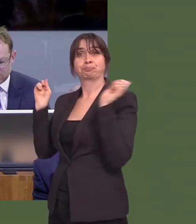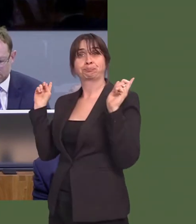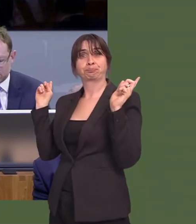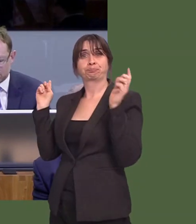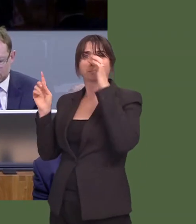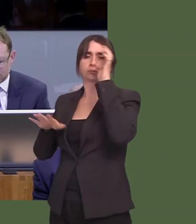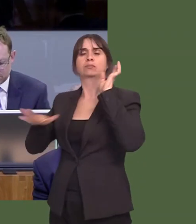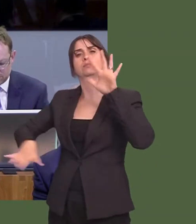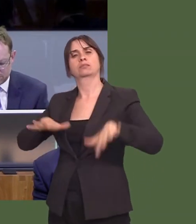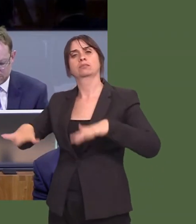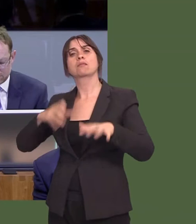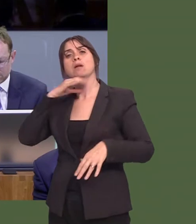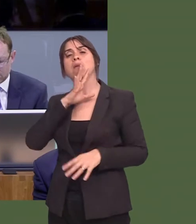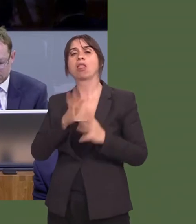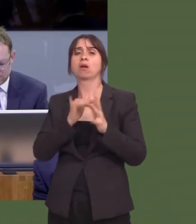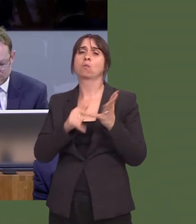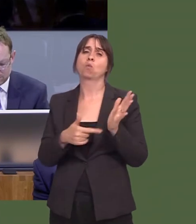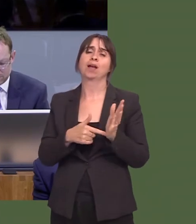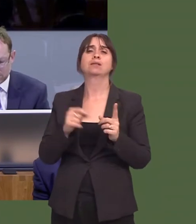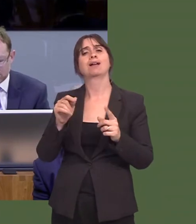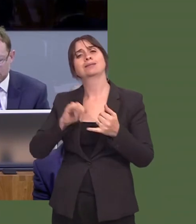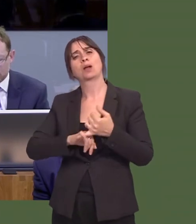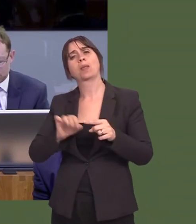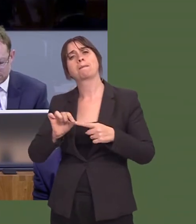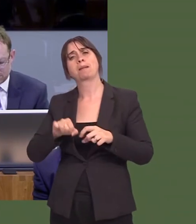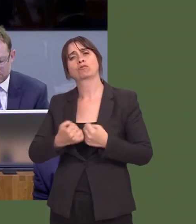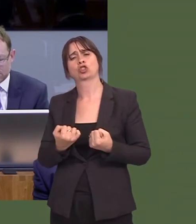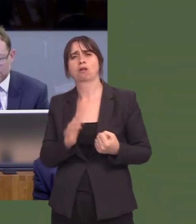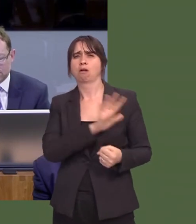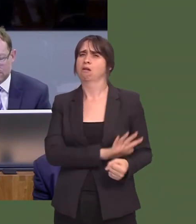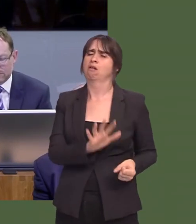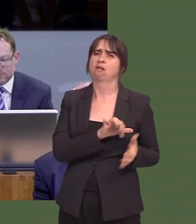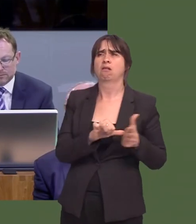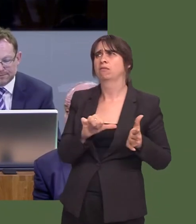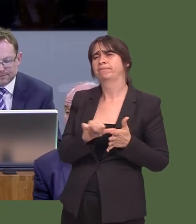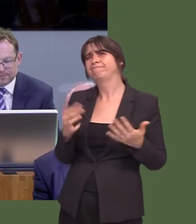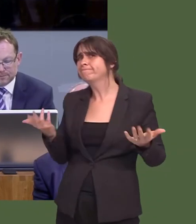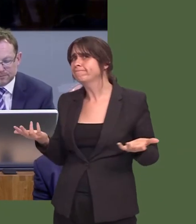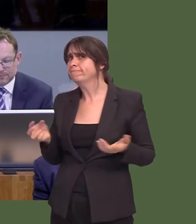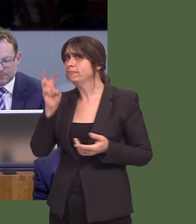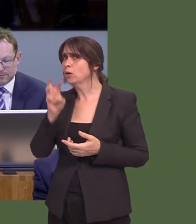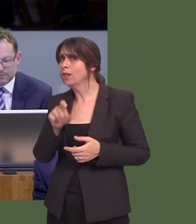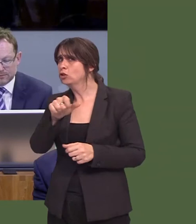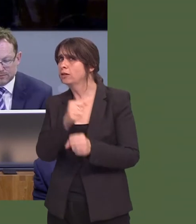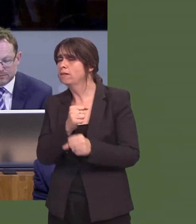Carmarthen West and South Pembrokeshire. First Minister, can you clarify what the Welsh Government intends to do to ensure that that